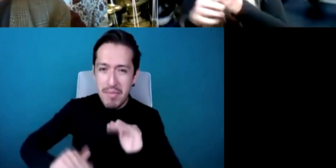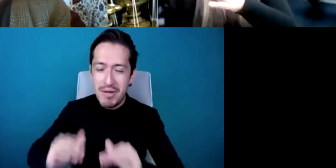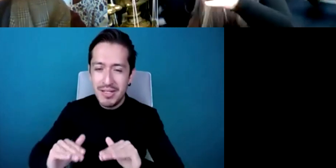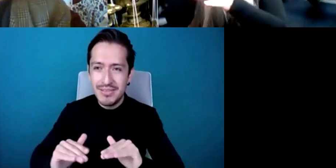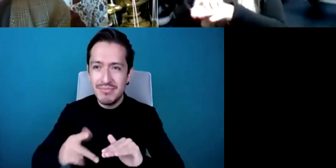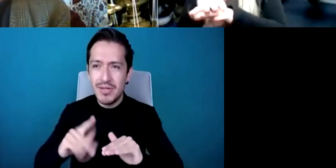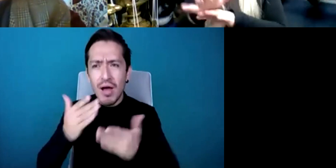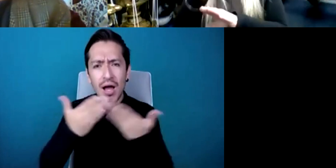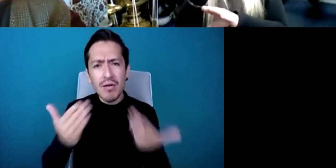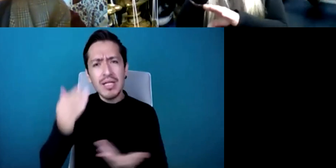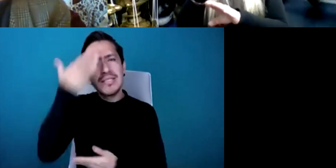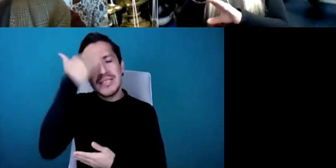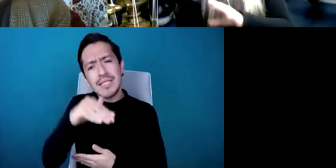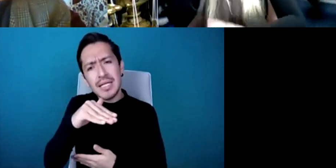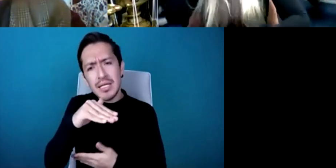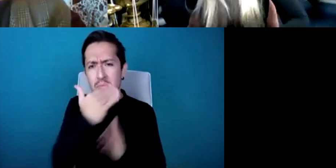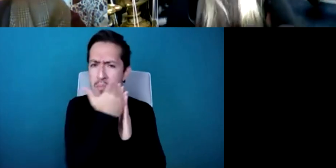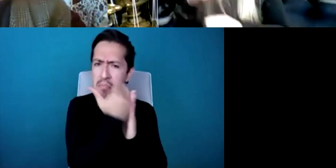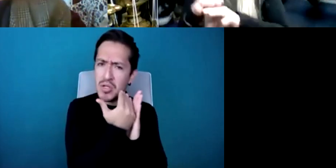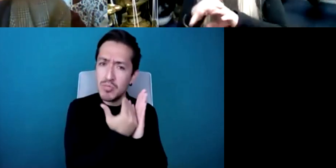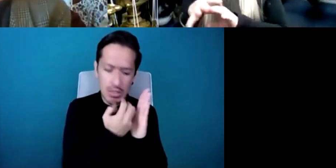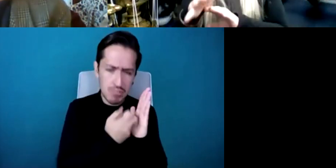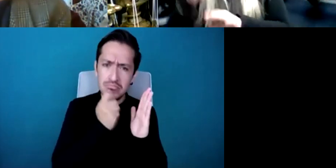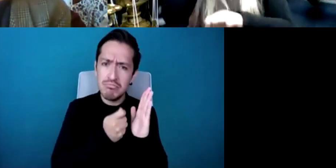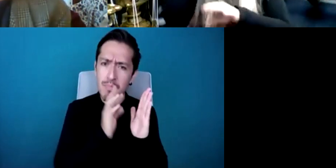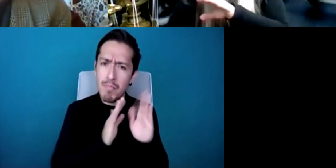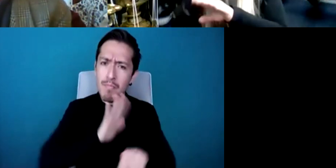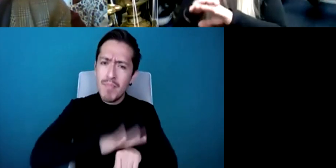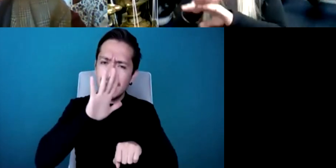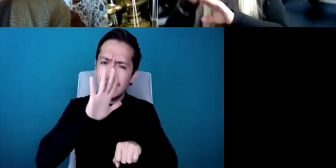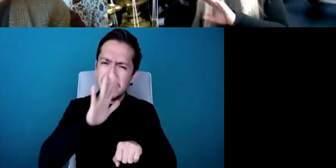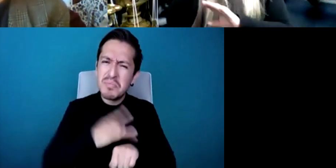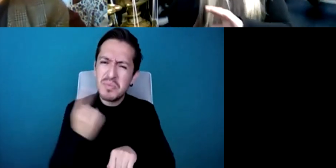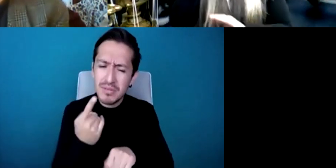but getting more out of that means that my attention to that and imagination to that